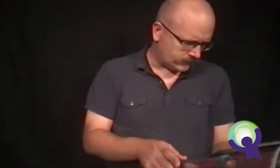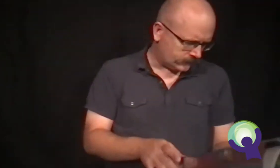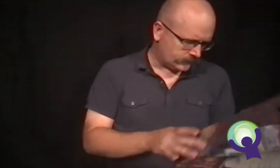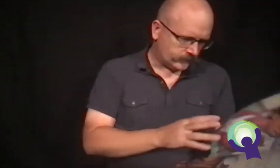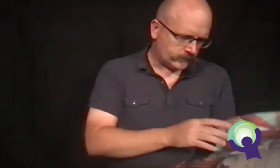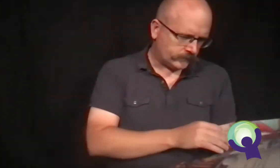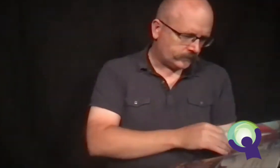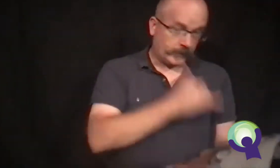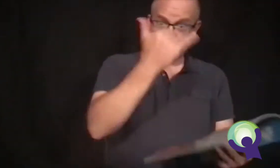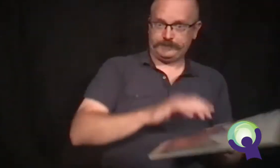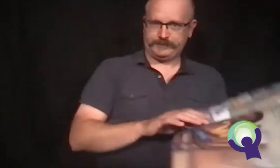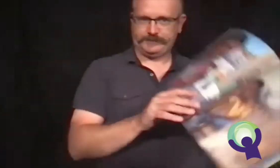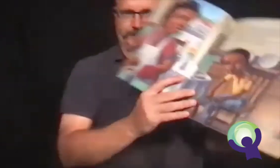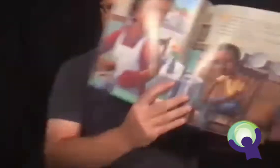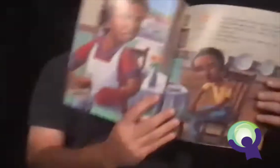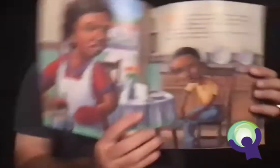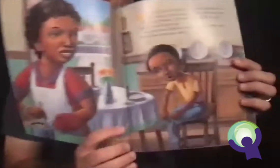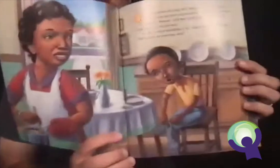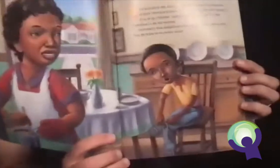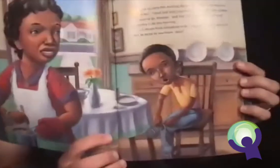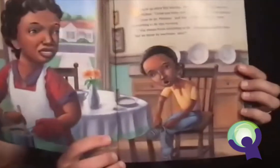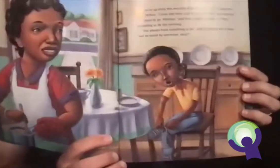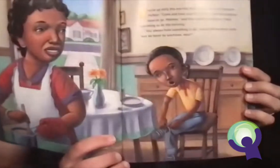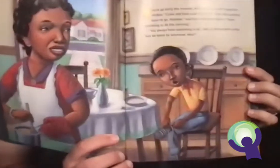It's beautiful where you see the moon and, WOW!